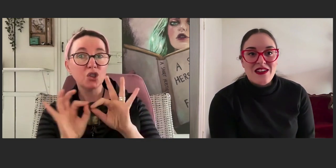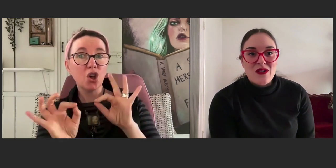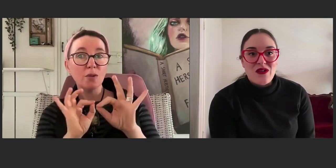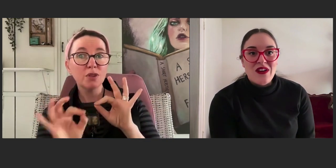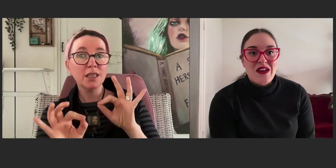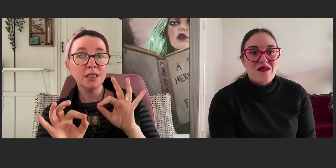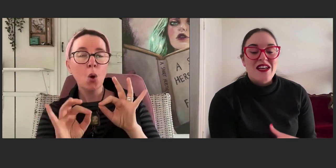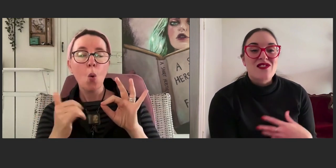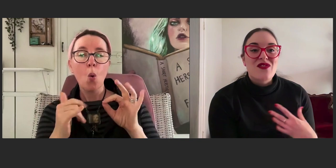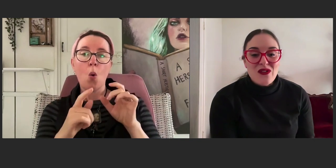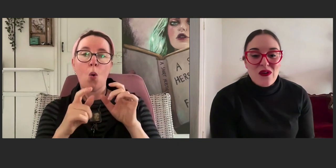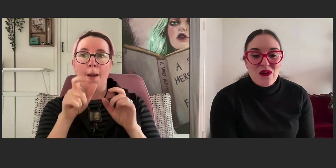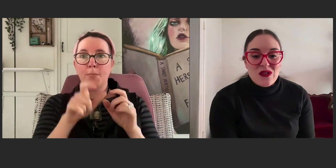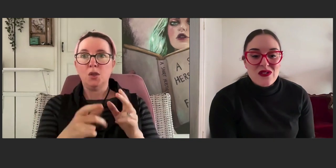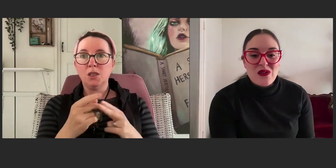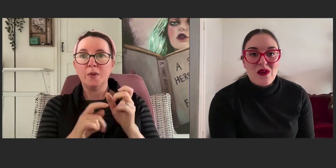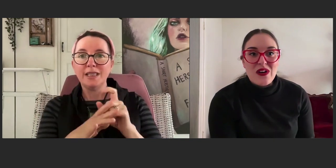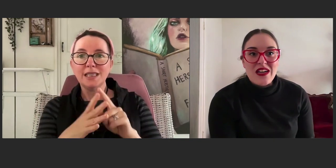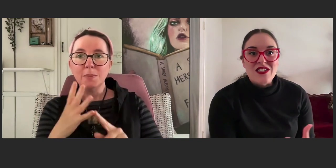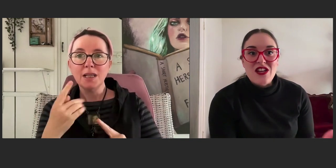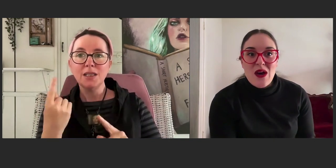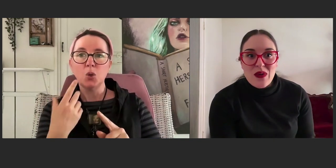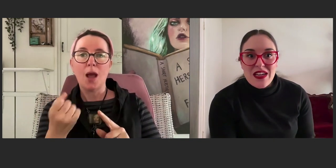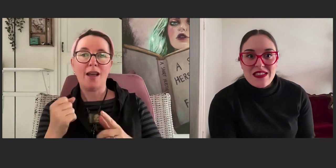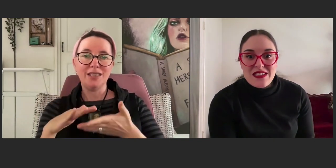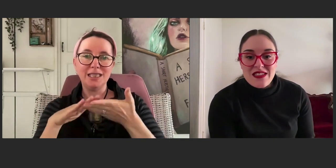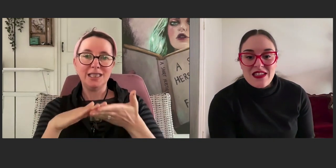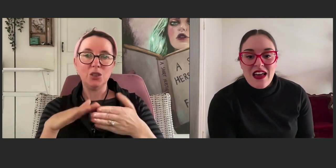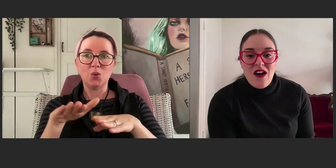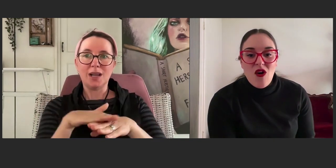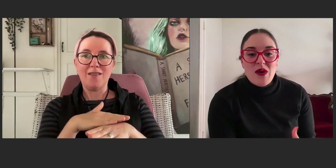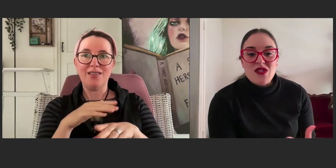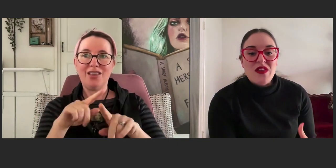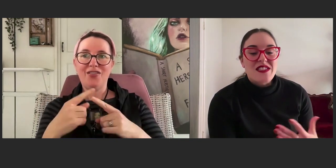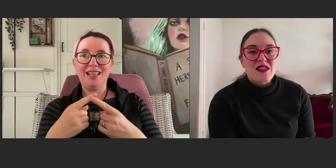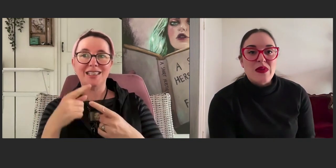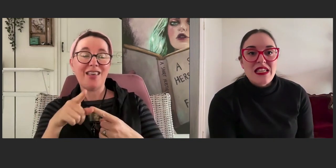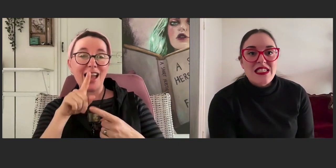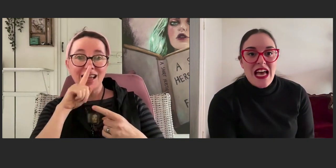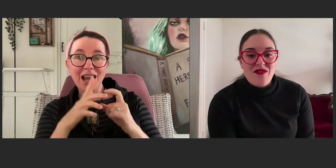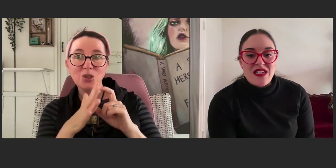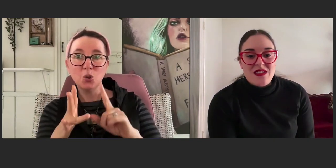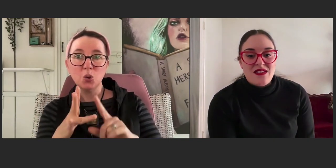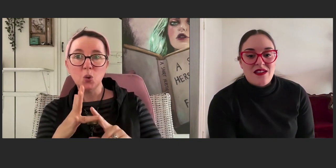who makes phone calls or interprets or a person with a disability to have an assistant